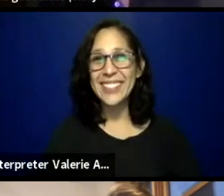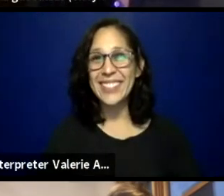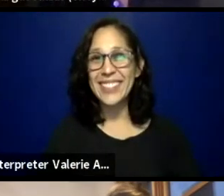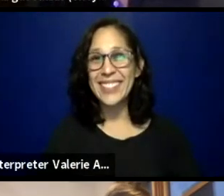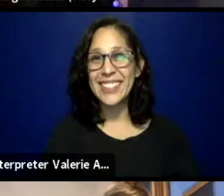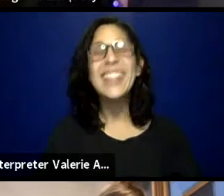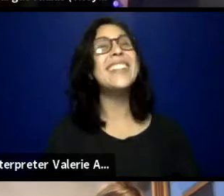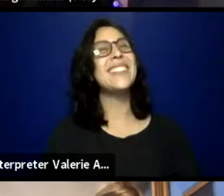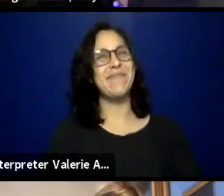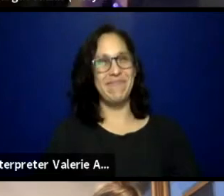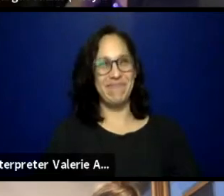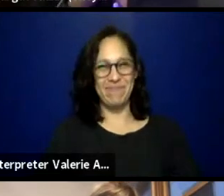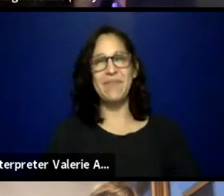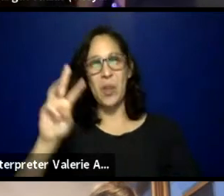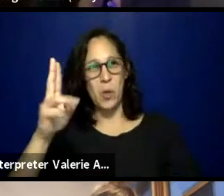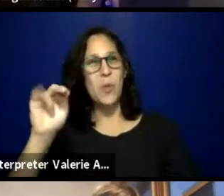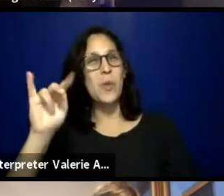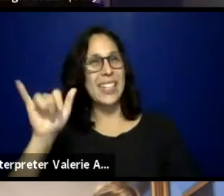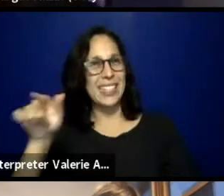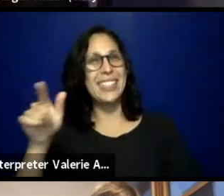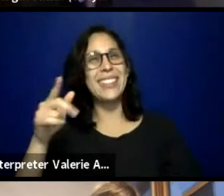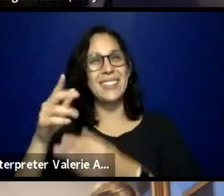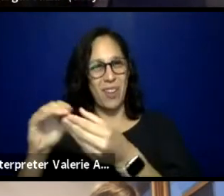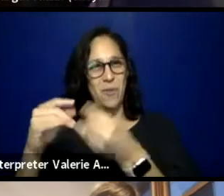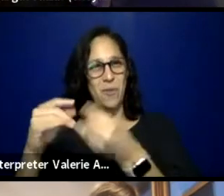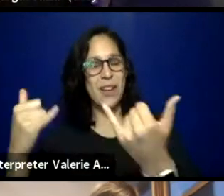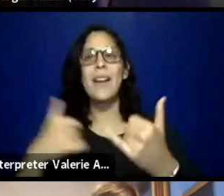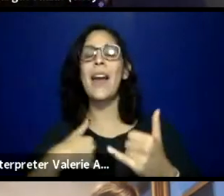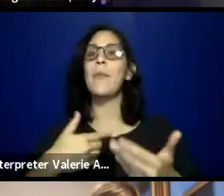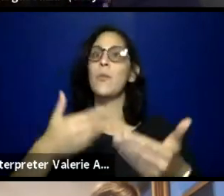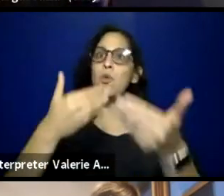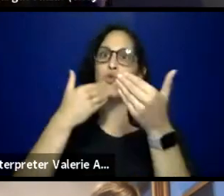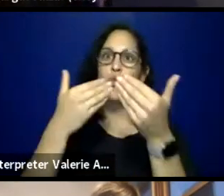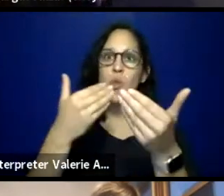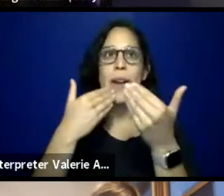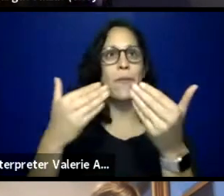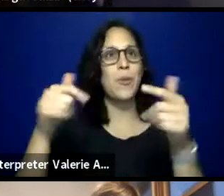I am so grateful to be here today with you all.